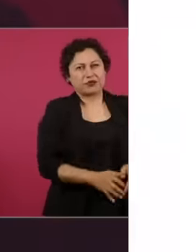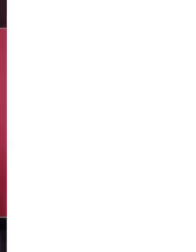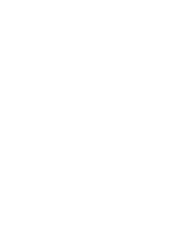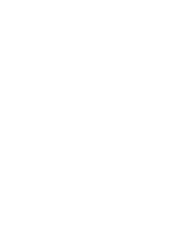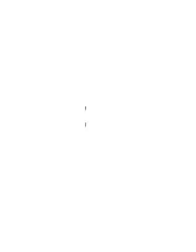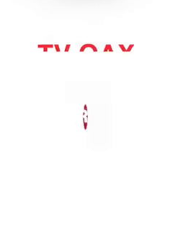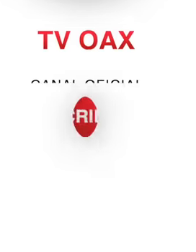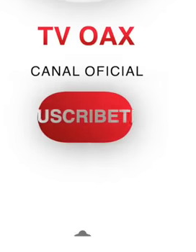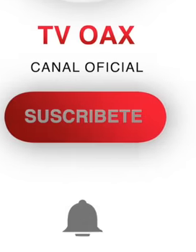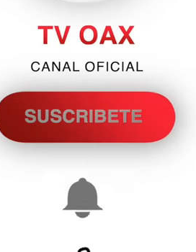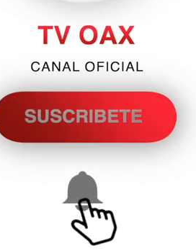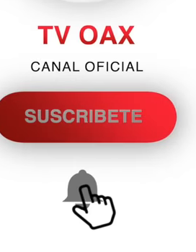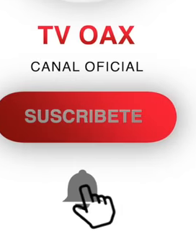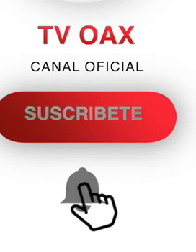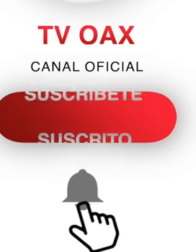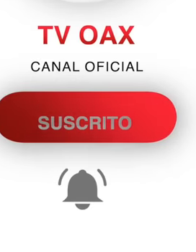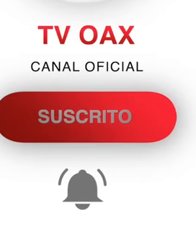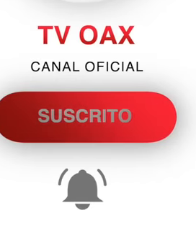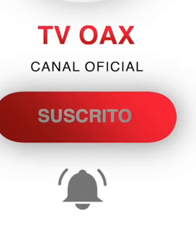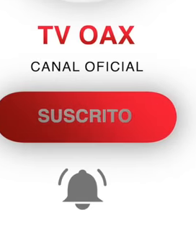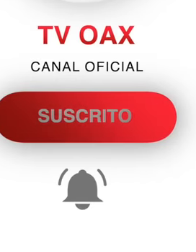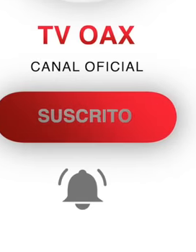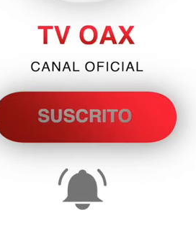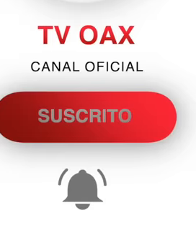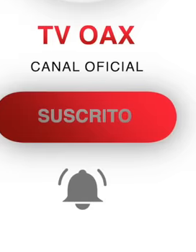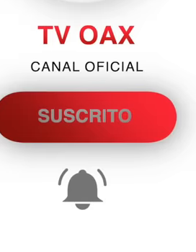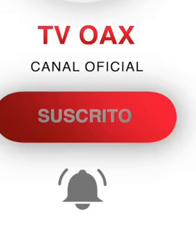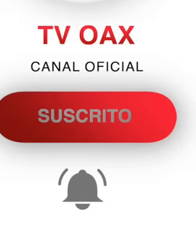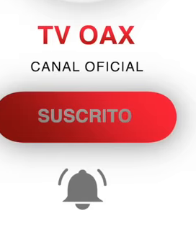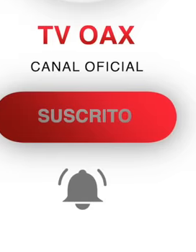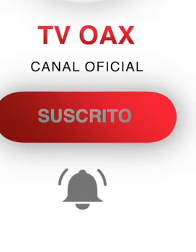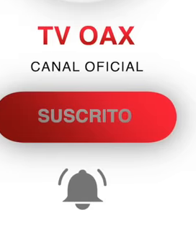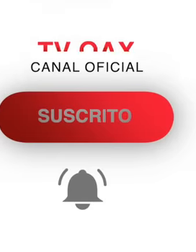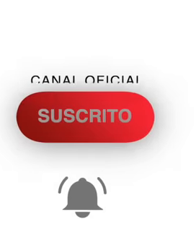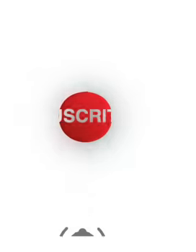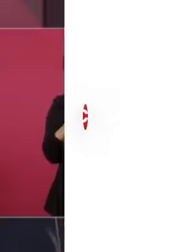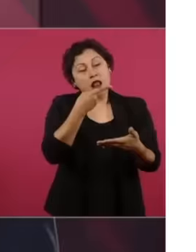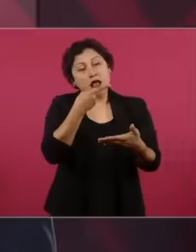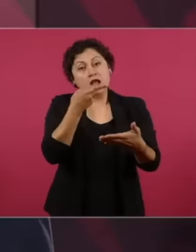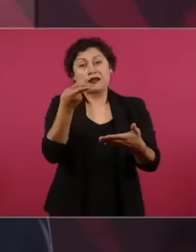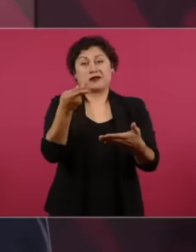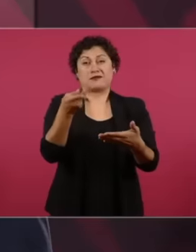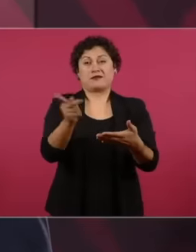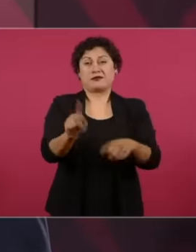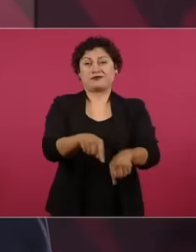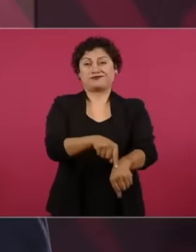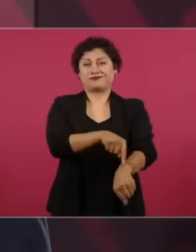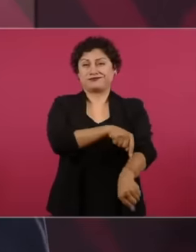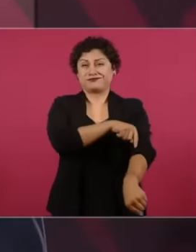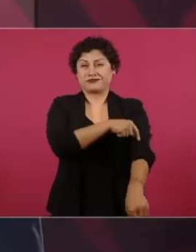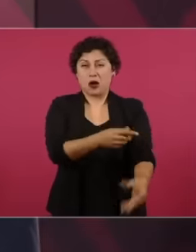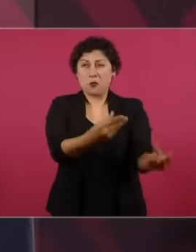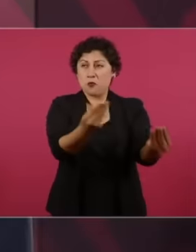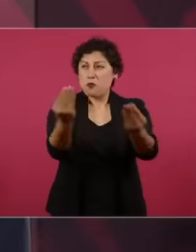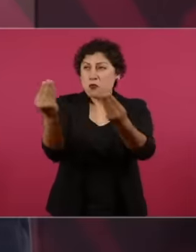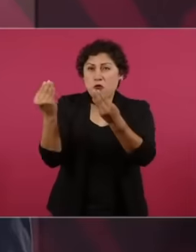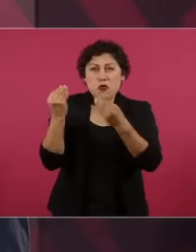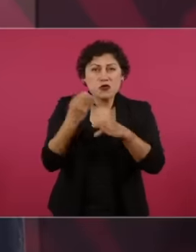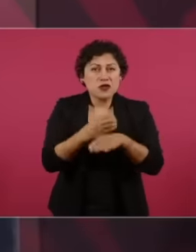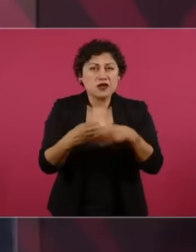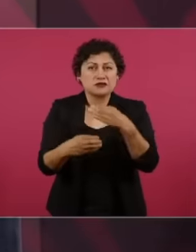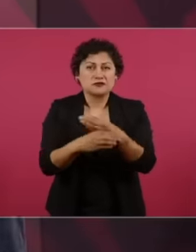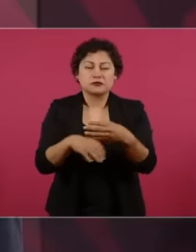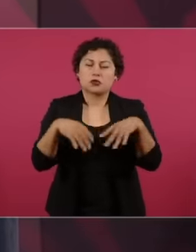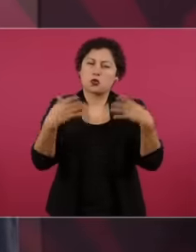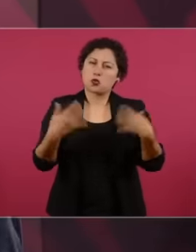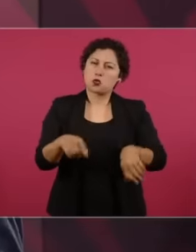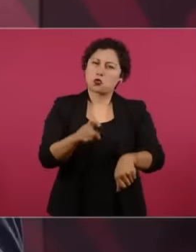because if It wouldn't take me a long time to explain everything that has been